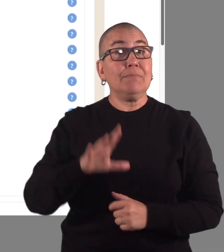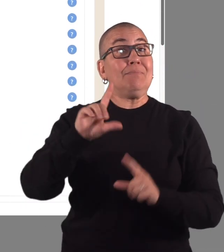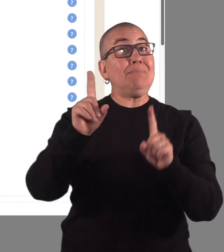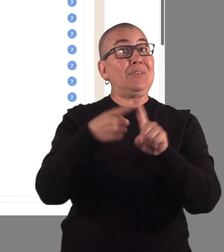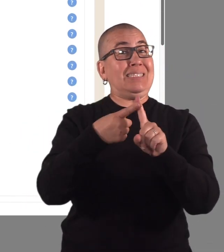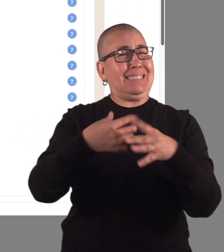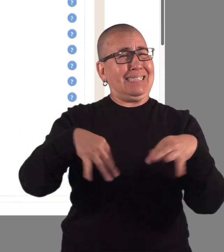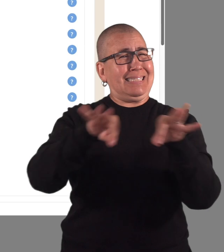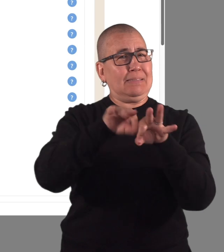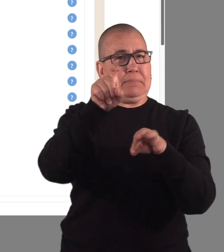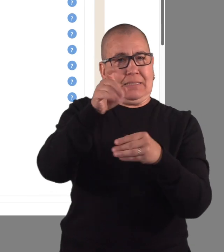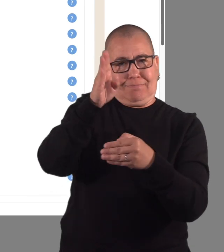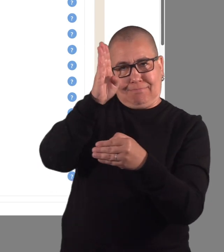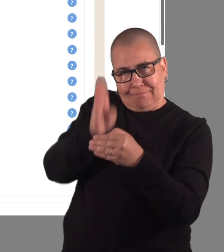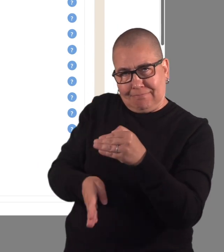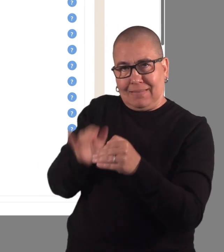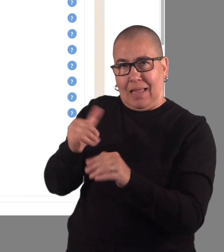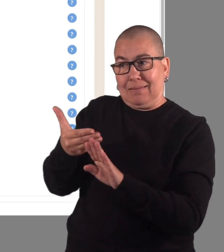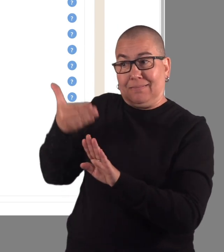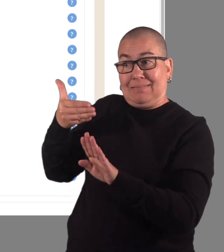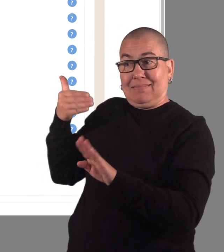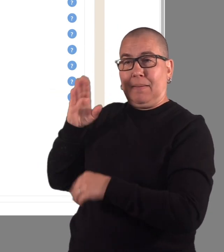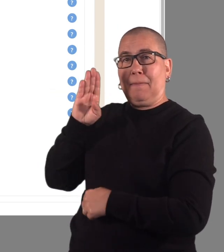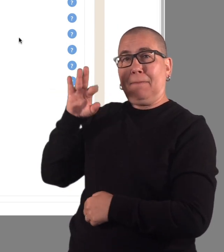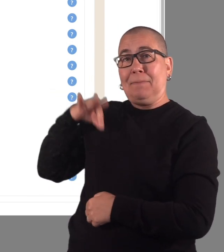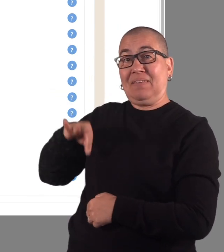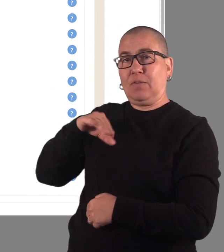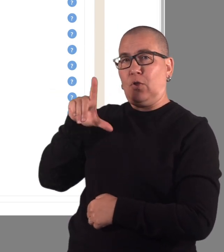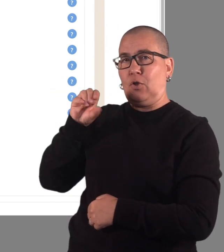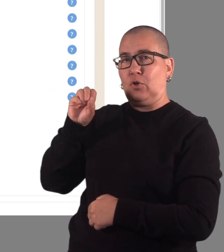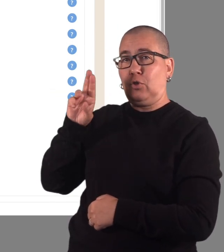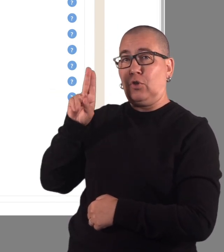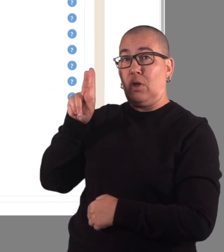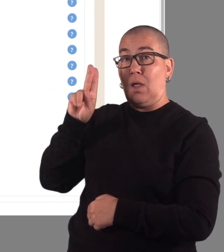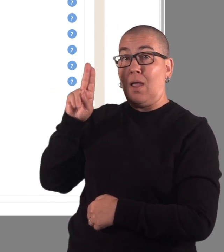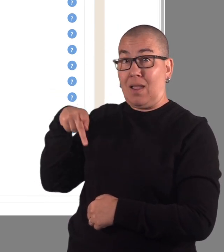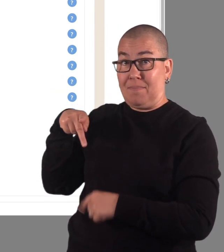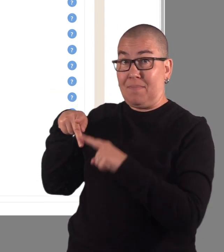You should first complete the benefits lookup,